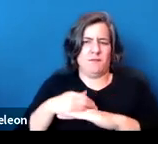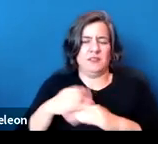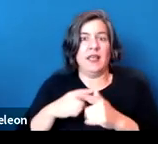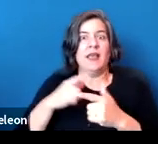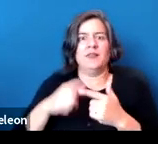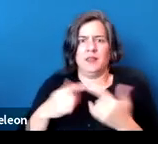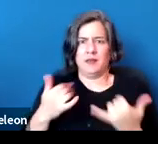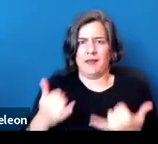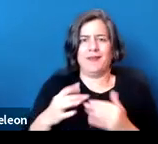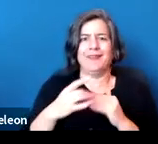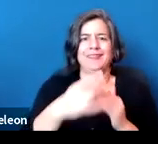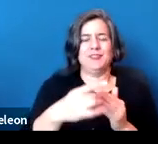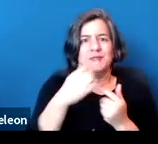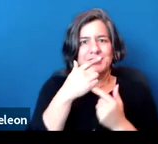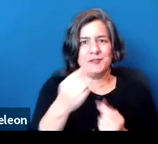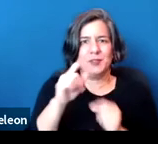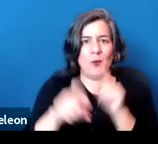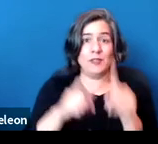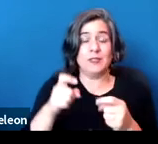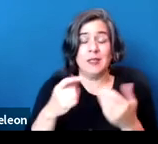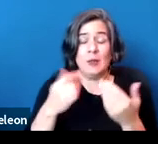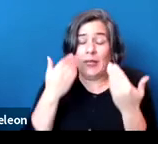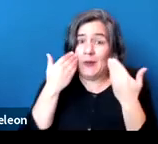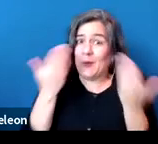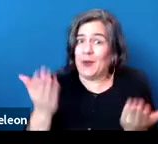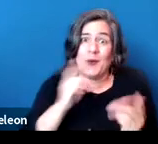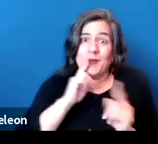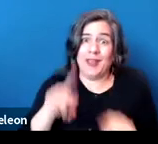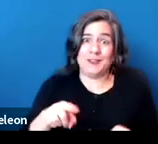they're entitled to go above and beyond that standard to provide more protection.